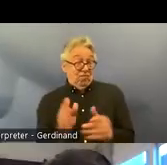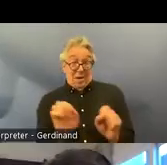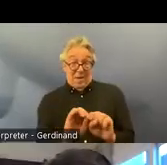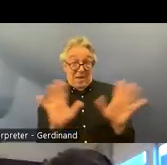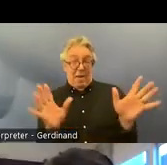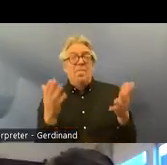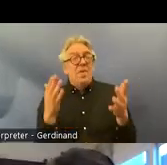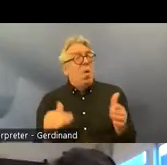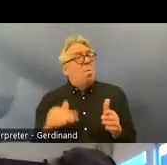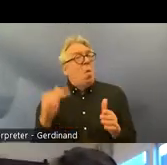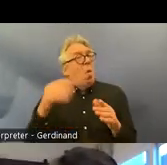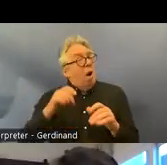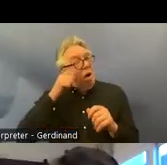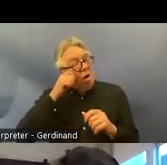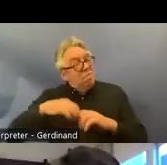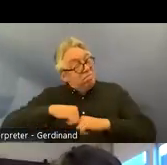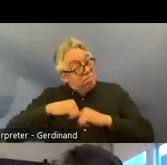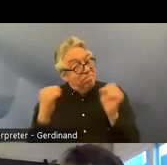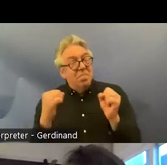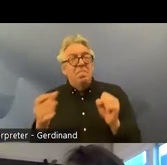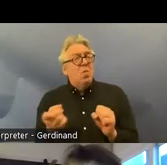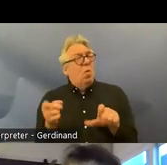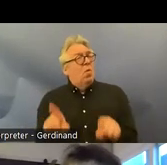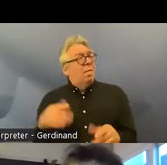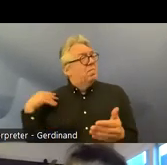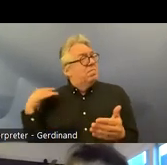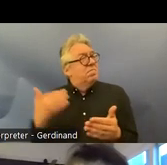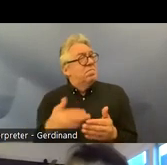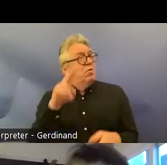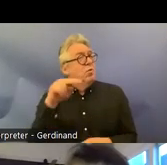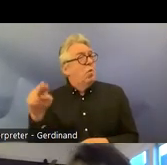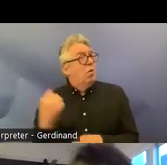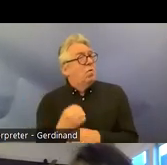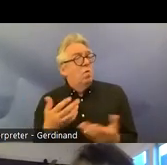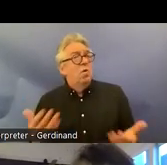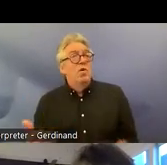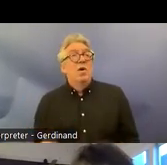into what's been happening in Norway so we're going to hear from Professor Kjetil